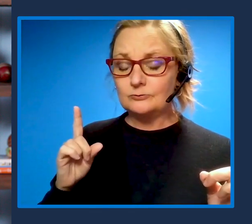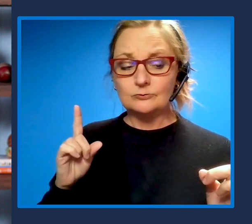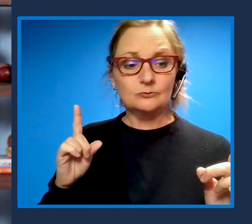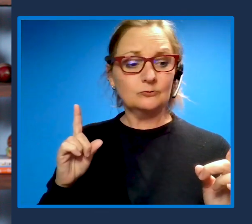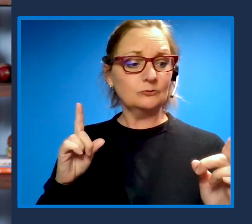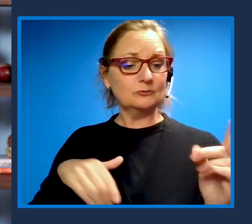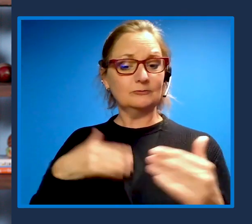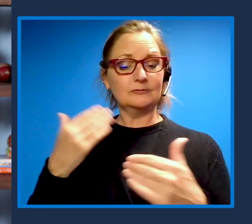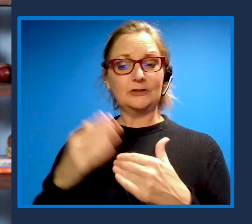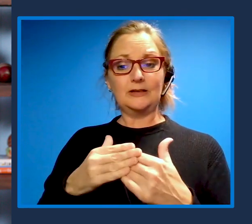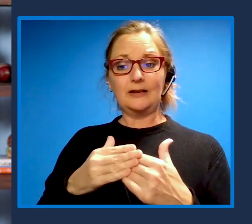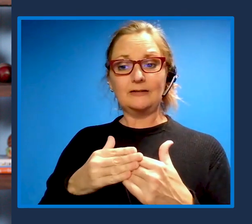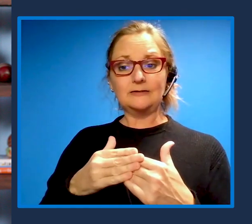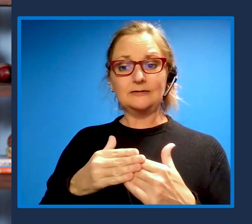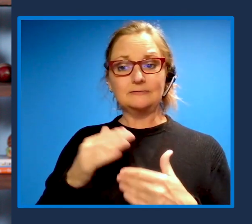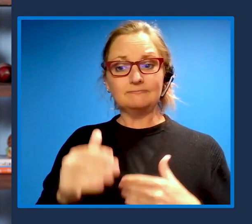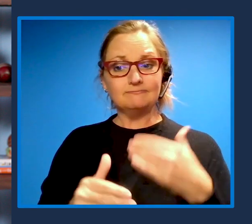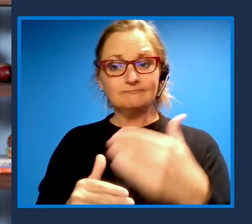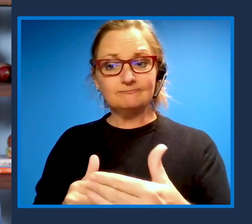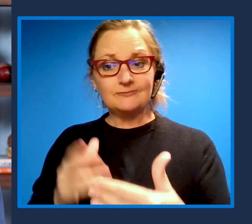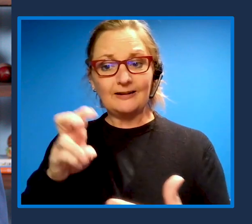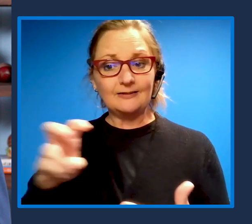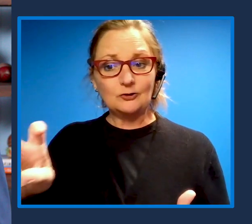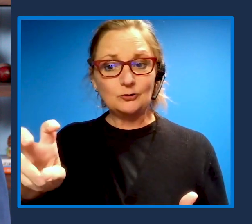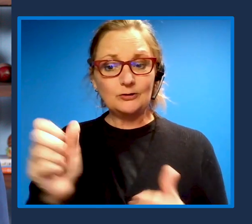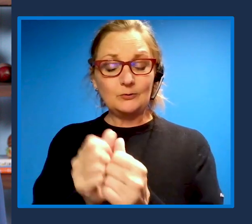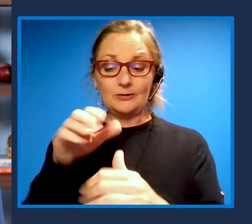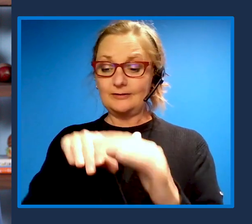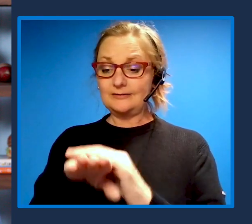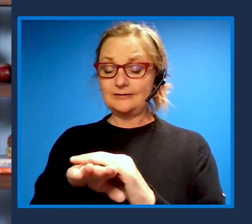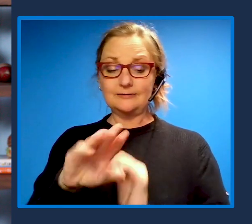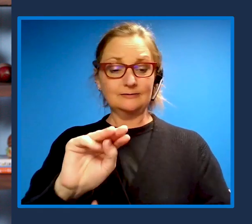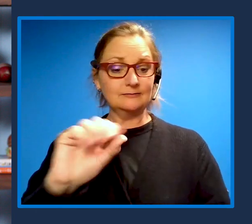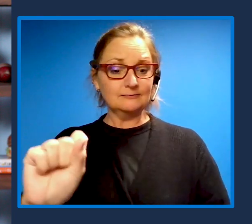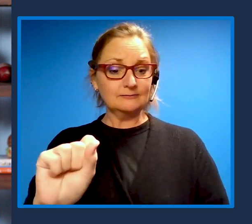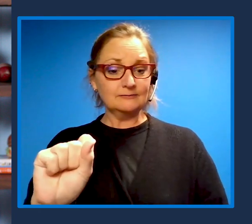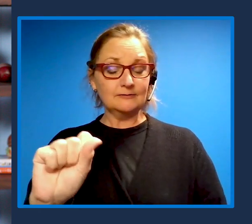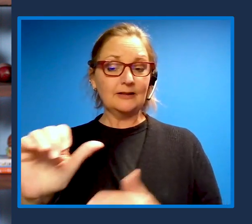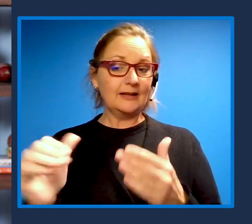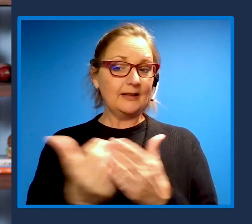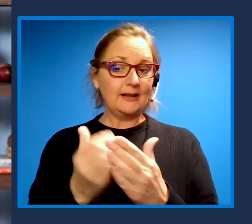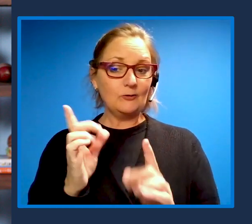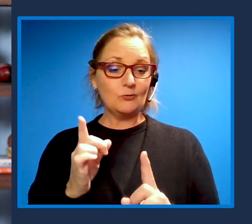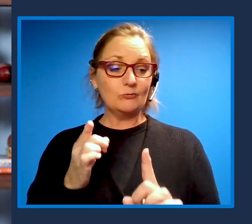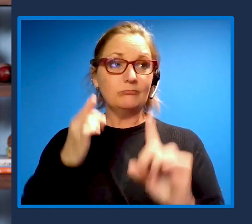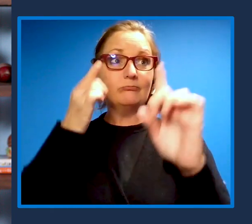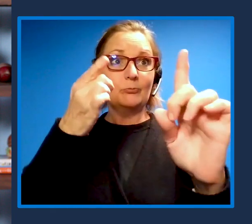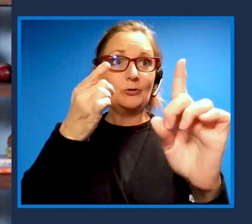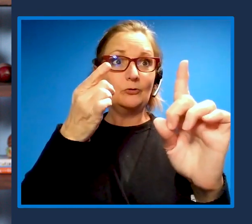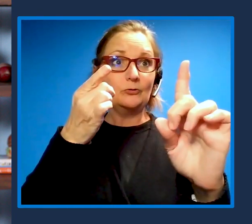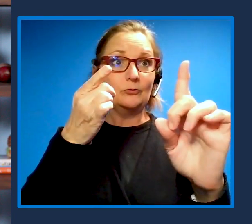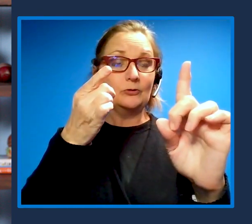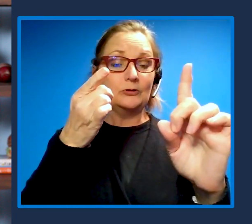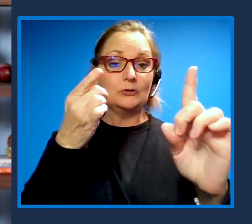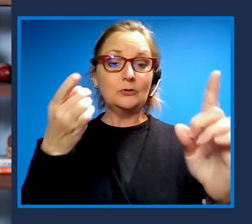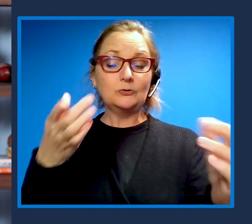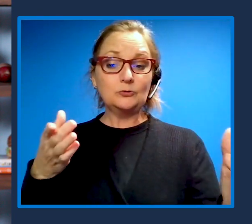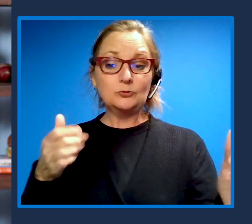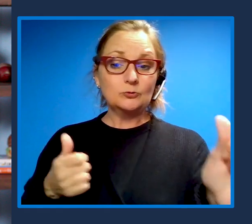in this journey with accessibility at Microsoft which is a new ambition to help close the disability divide